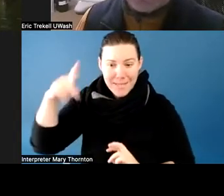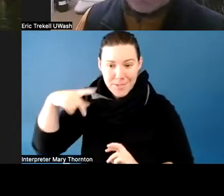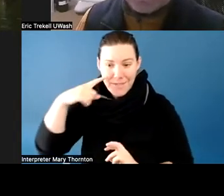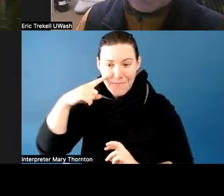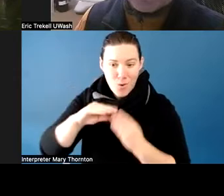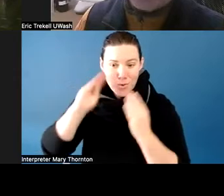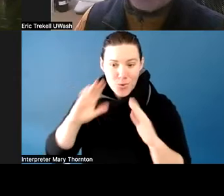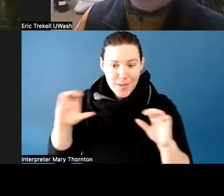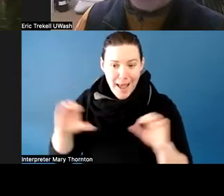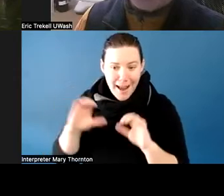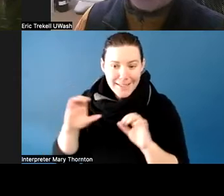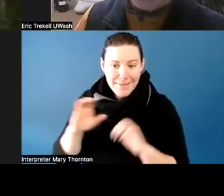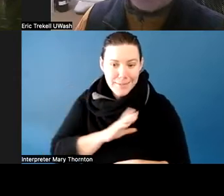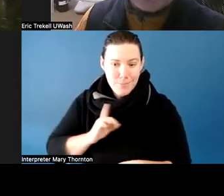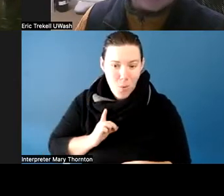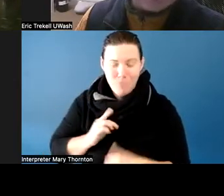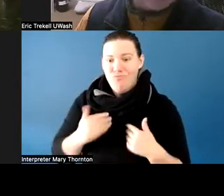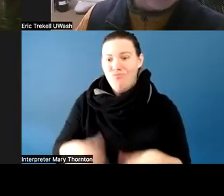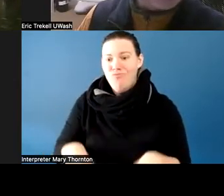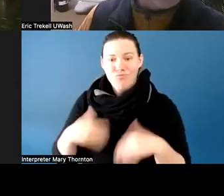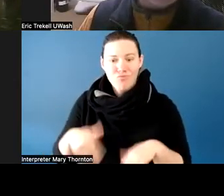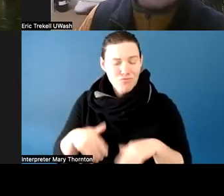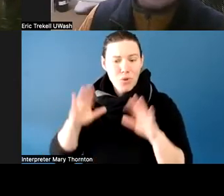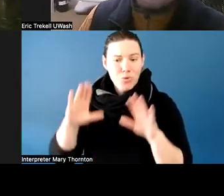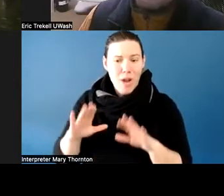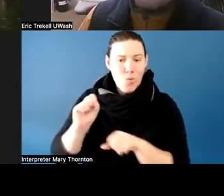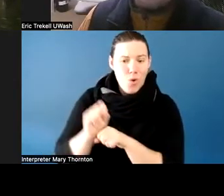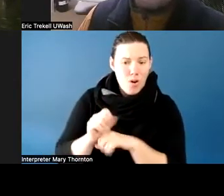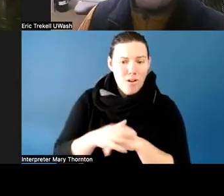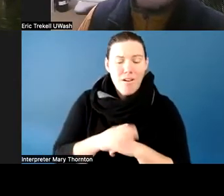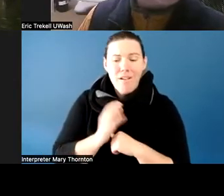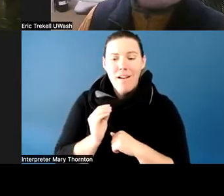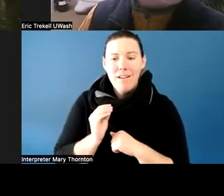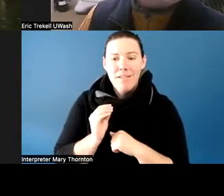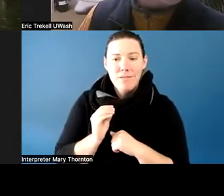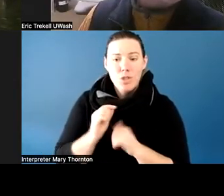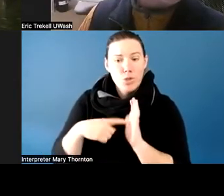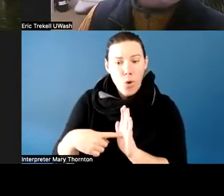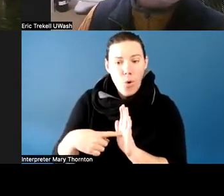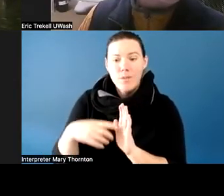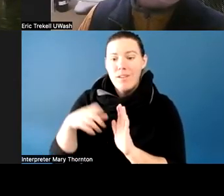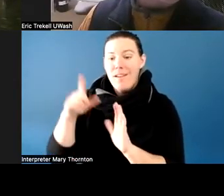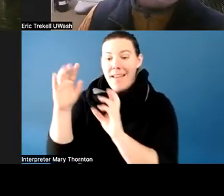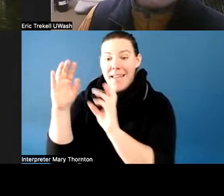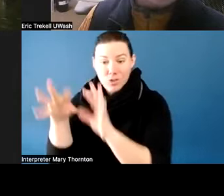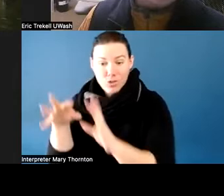But it shows the kind of growth that instructors can have-- not just academically,